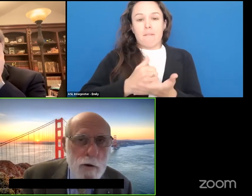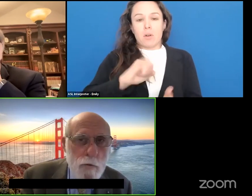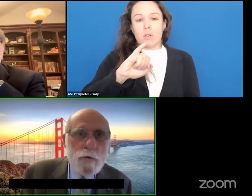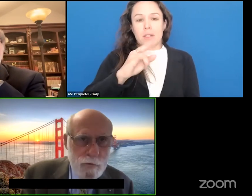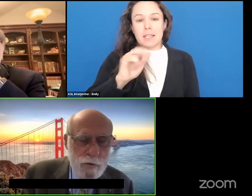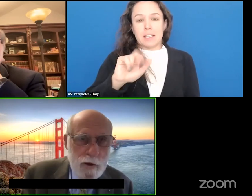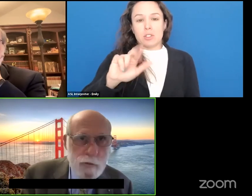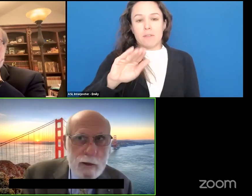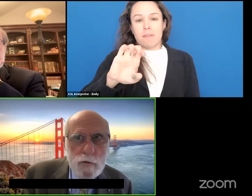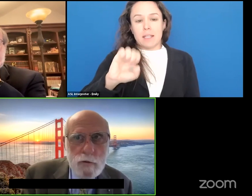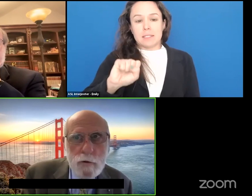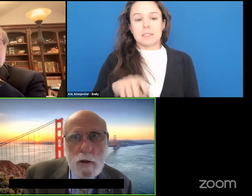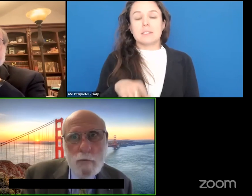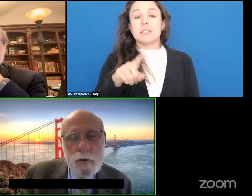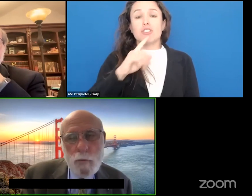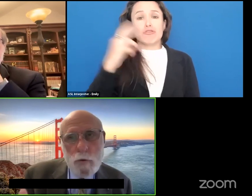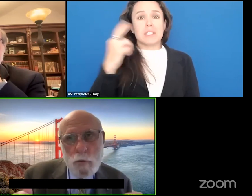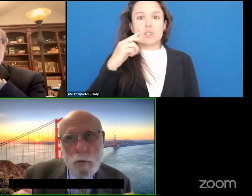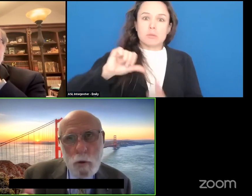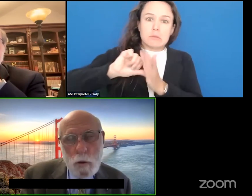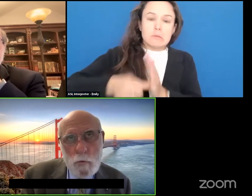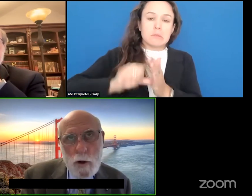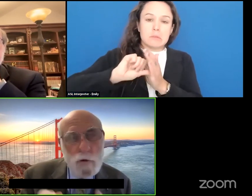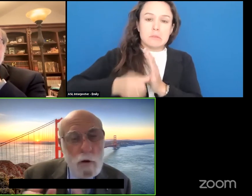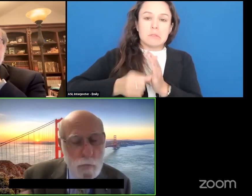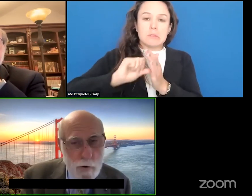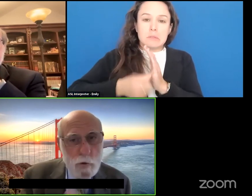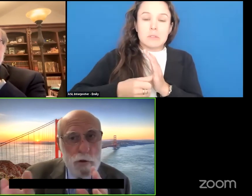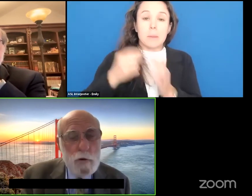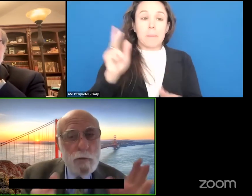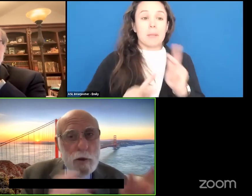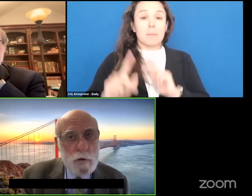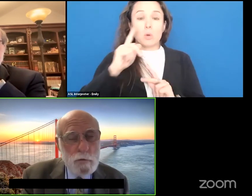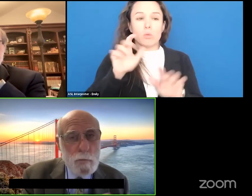to overemphasize that is that a lot of people who write software which is going to be used